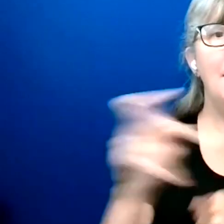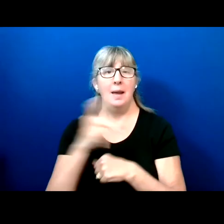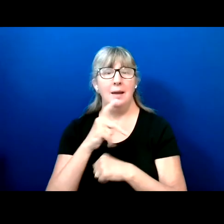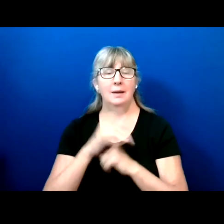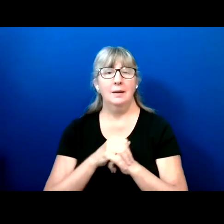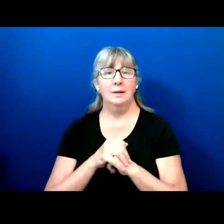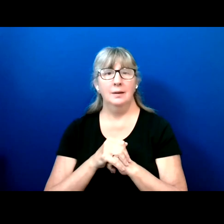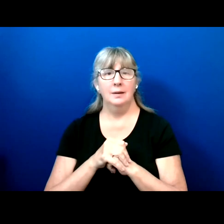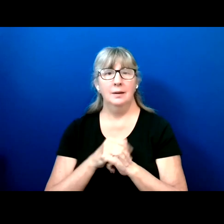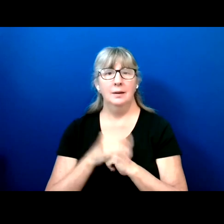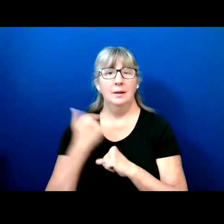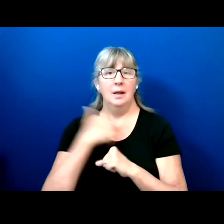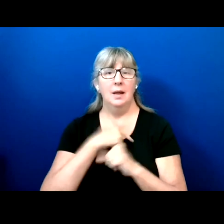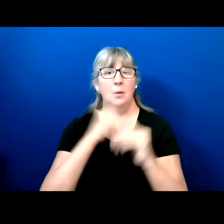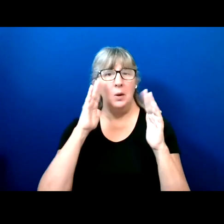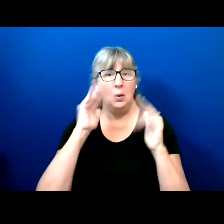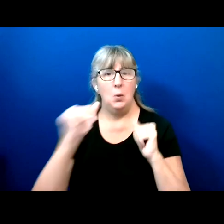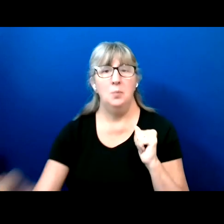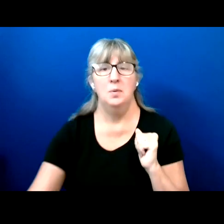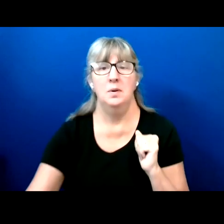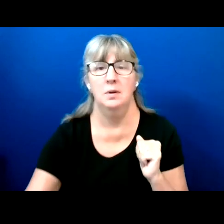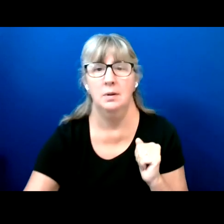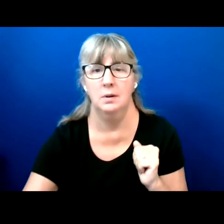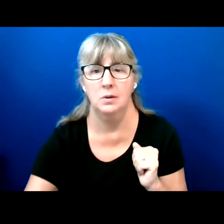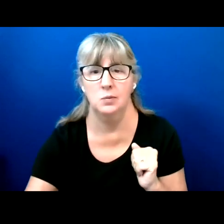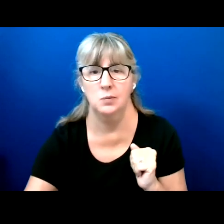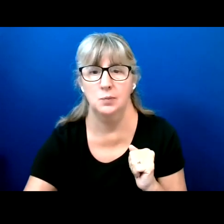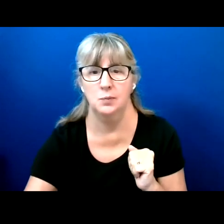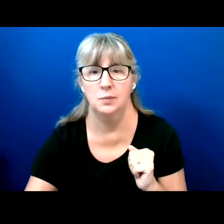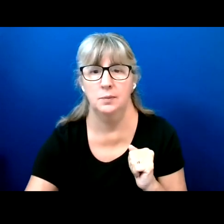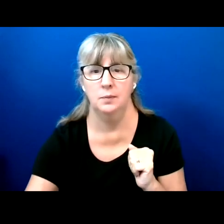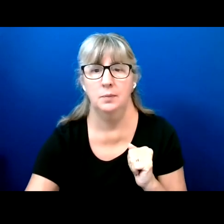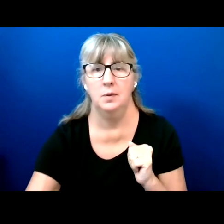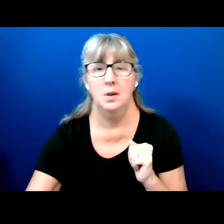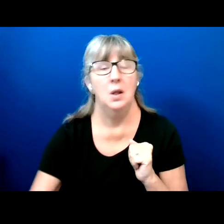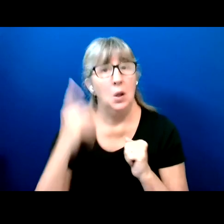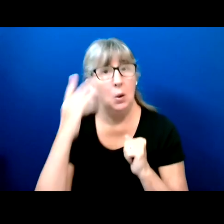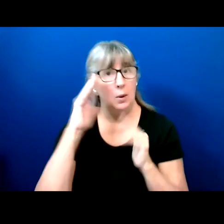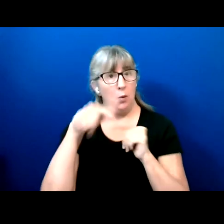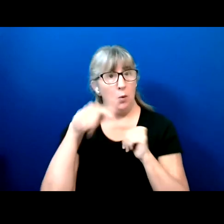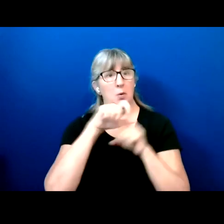We hope you got a few moment to take care of some things and see these great messages